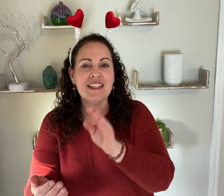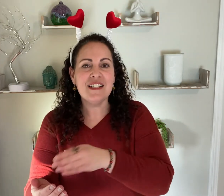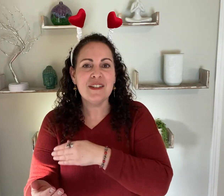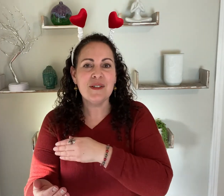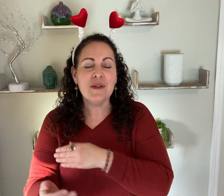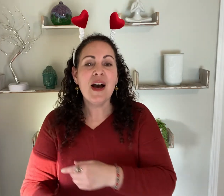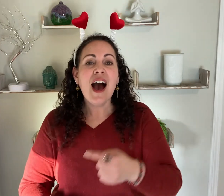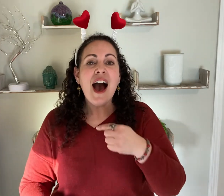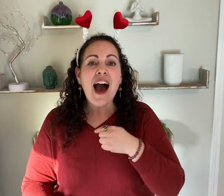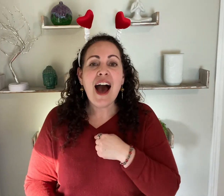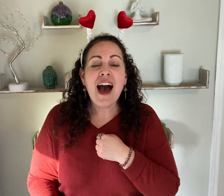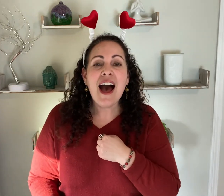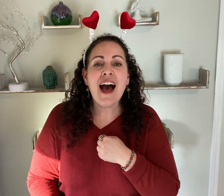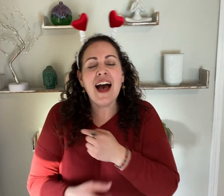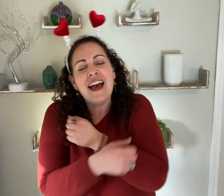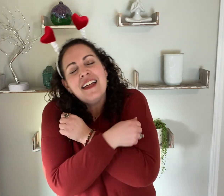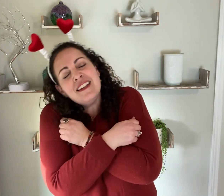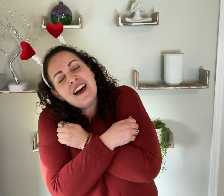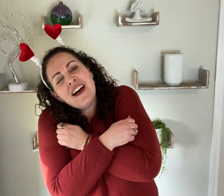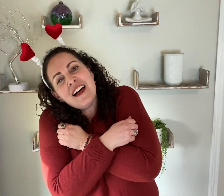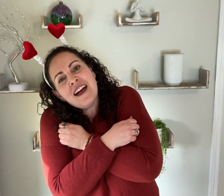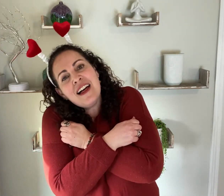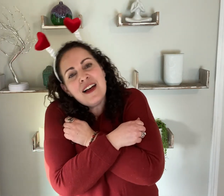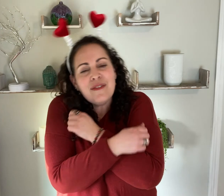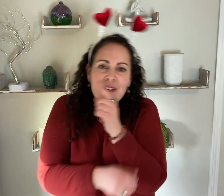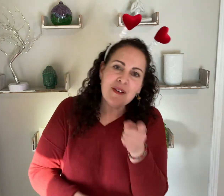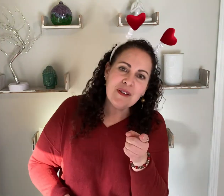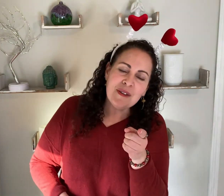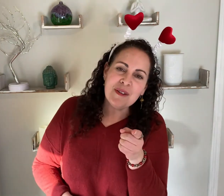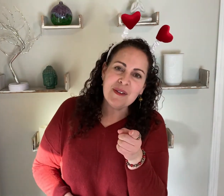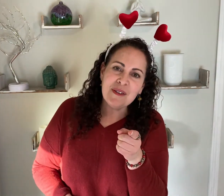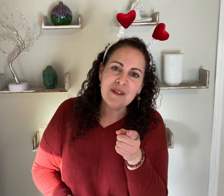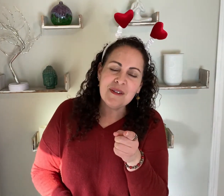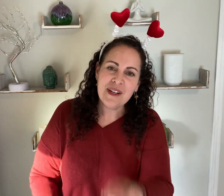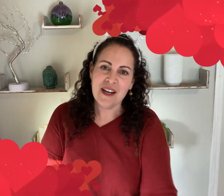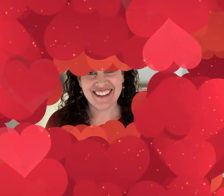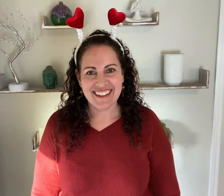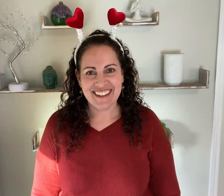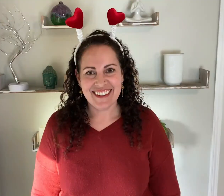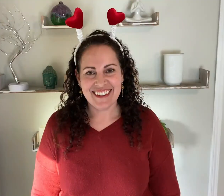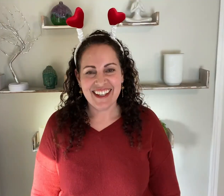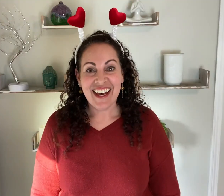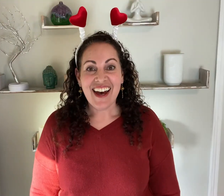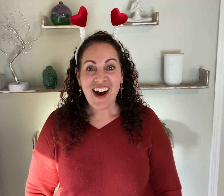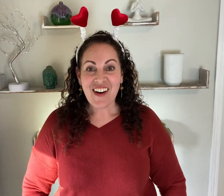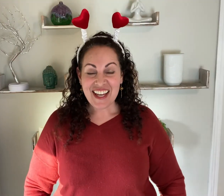do, I love you!